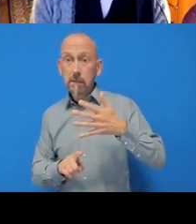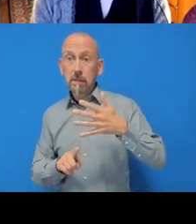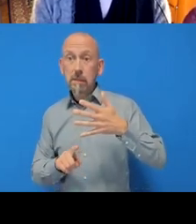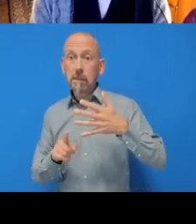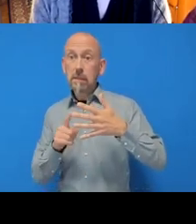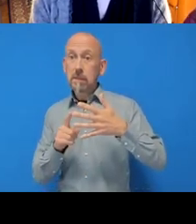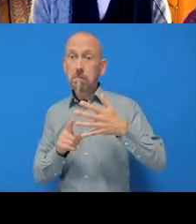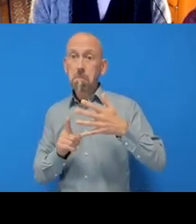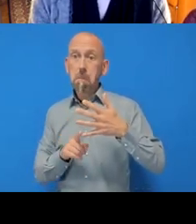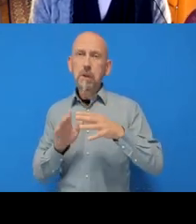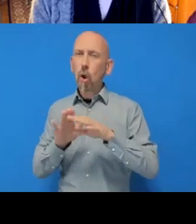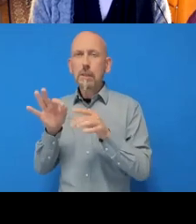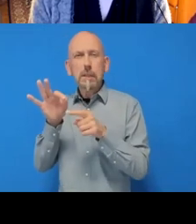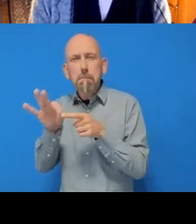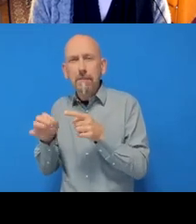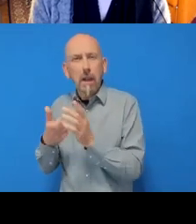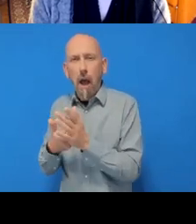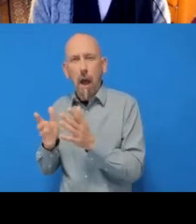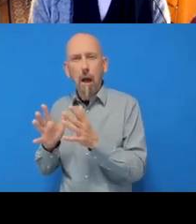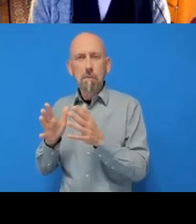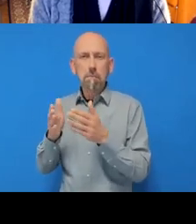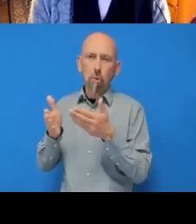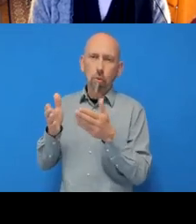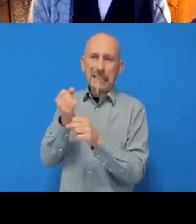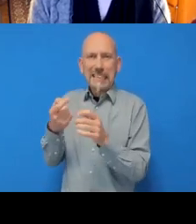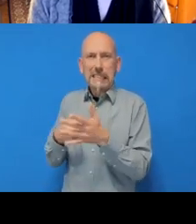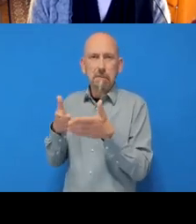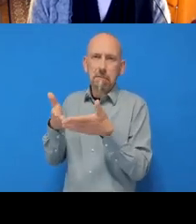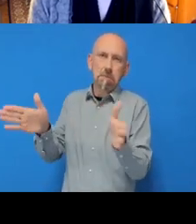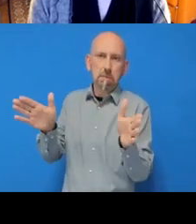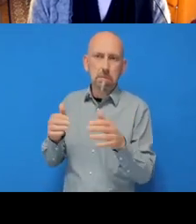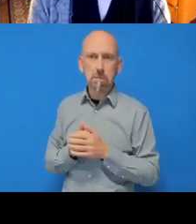specific to R but related to Git and